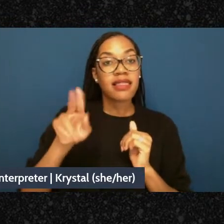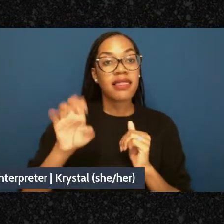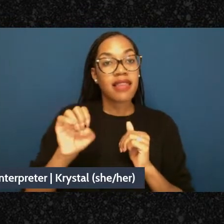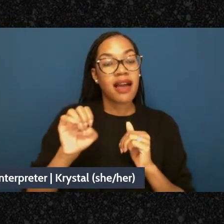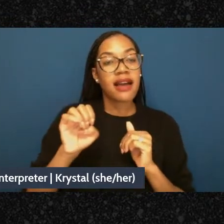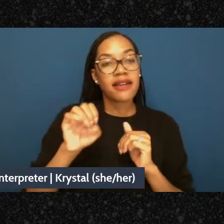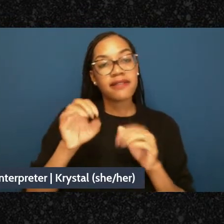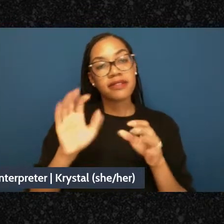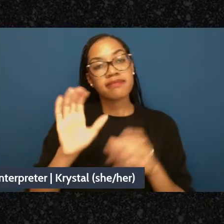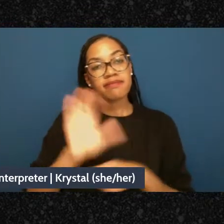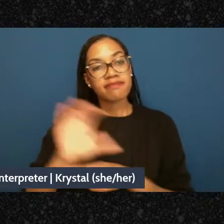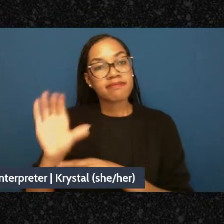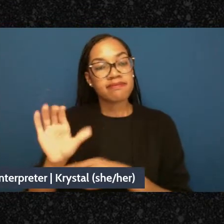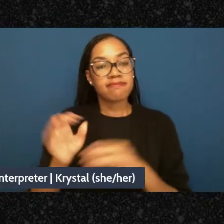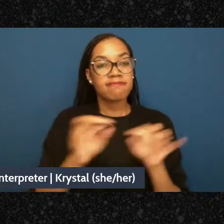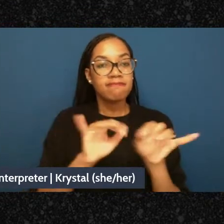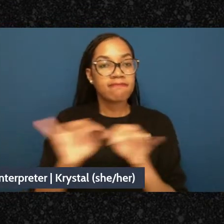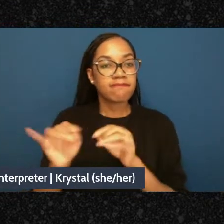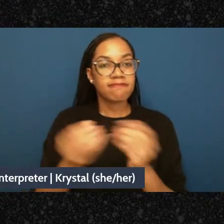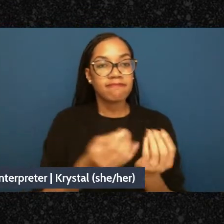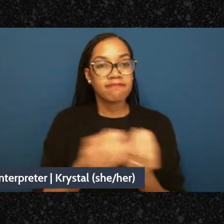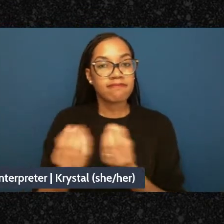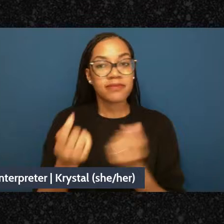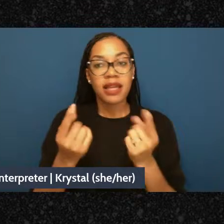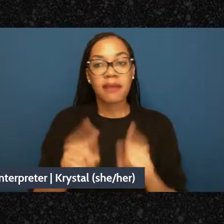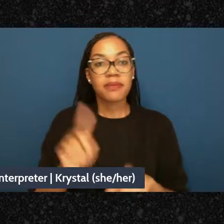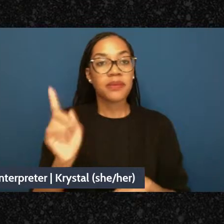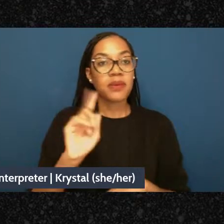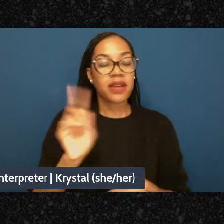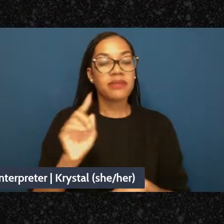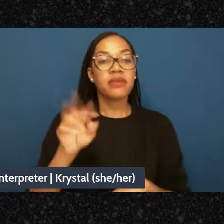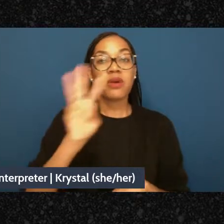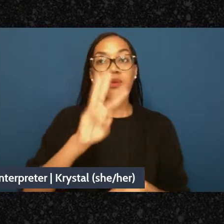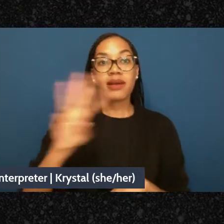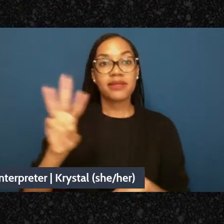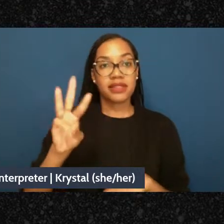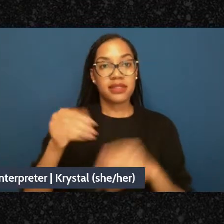directly under the video in the YouTube description or on the BCRW event page.